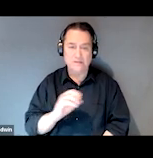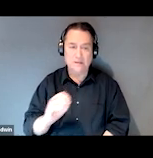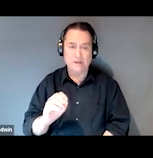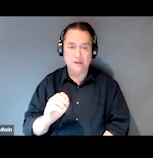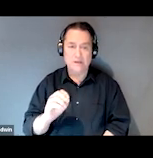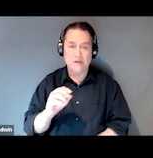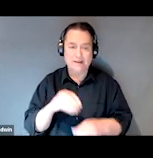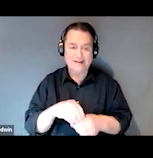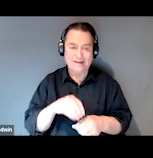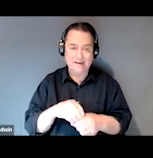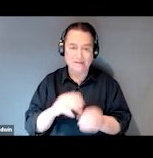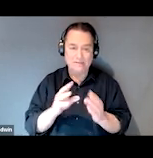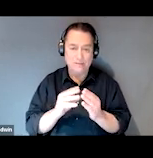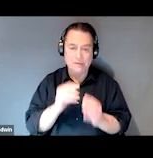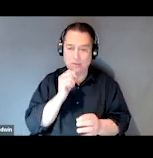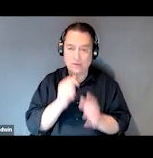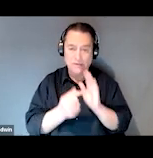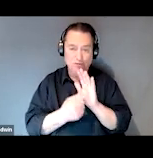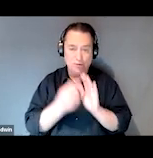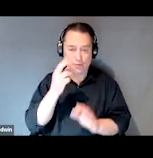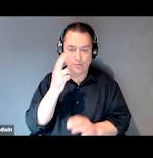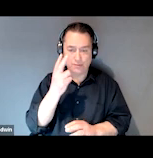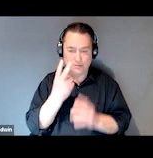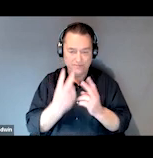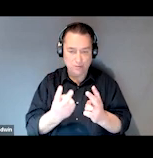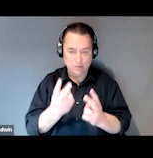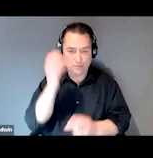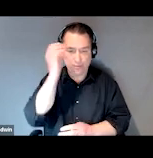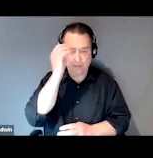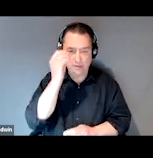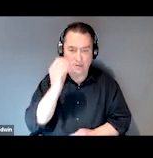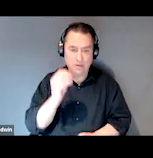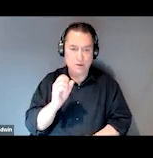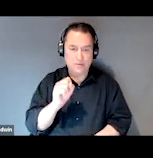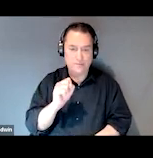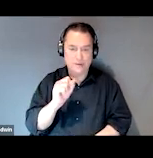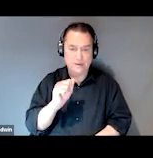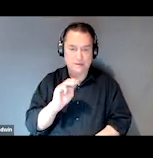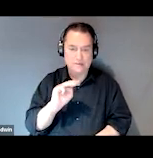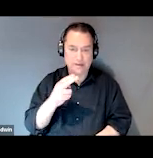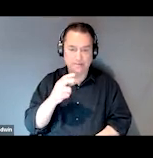of this presentation don't necessarily reflect the views or policies of SAMHSA or DHHS, and the training should not be considered substitutes